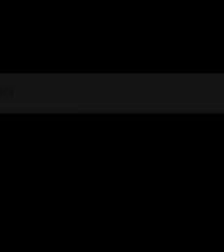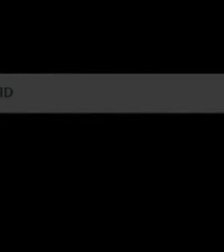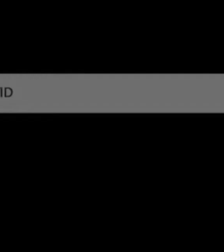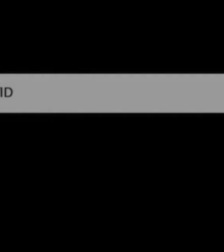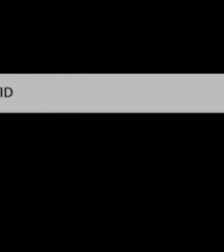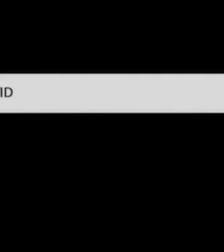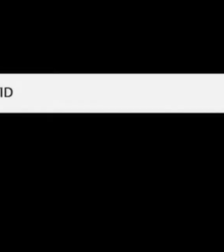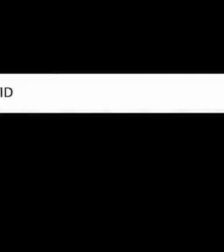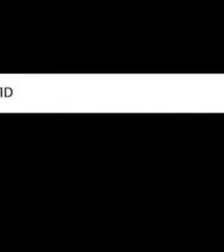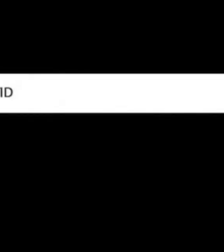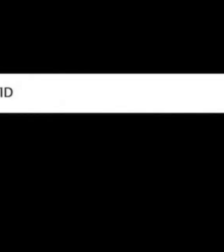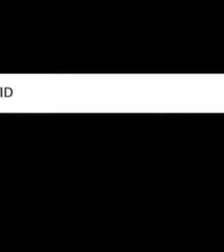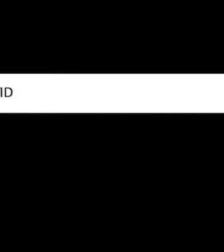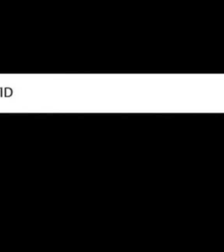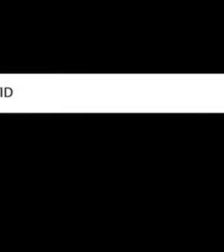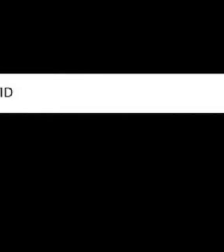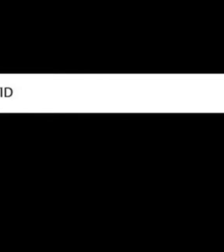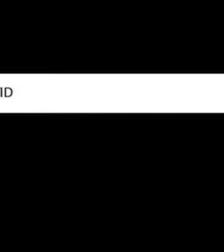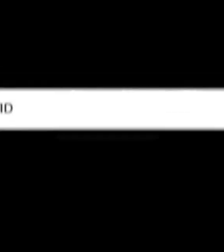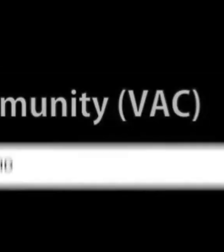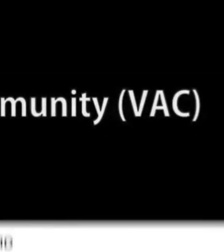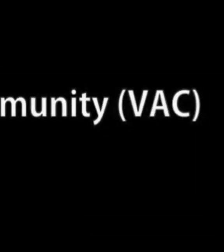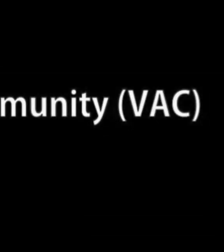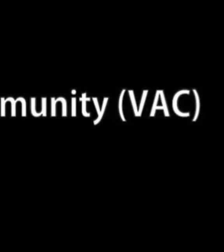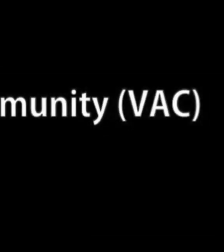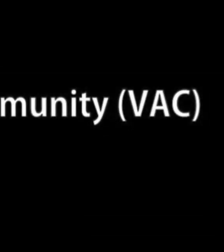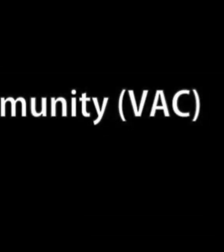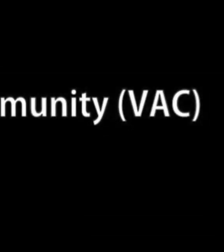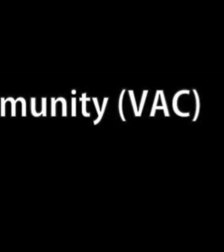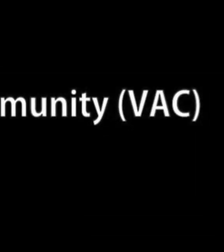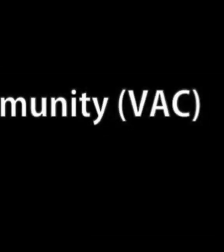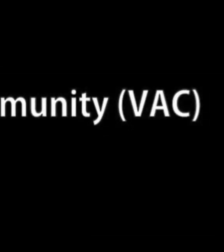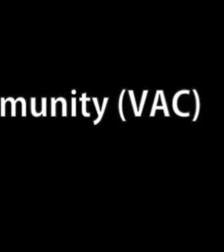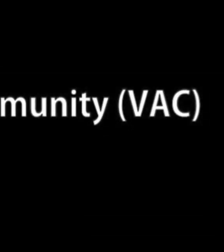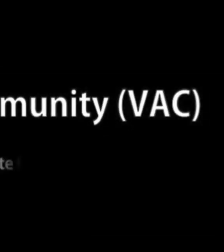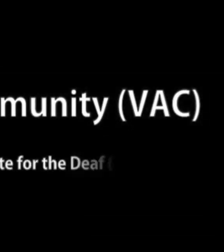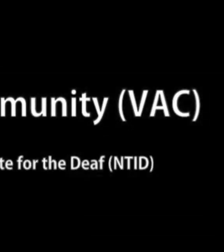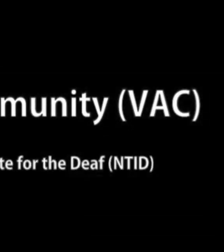This video contains no audio